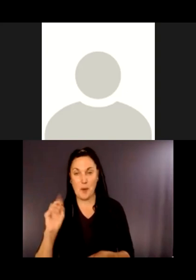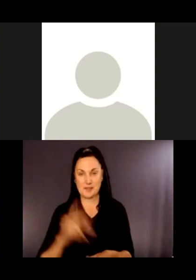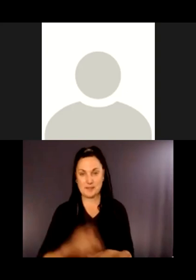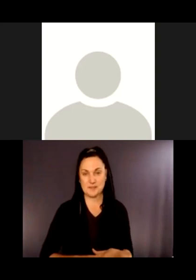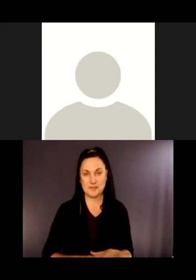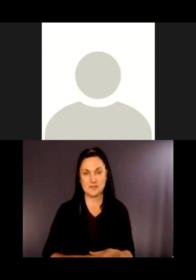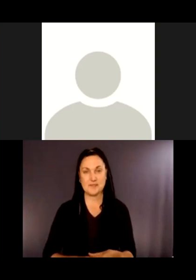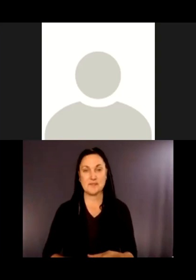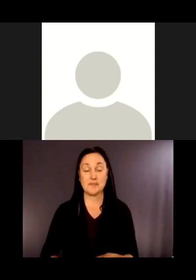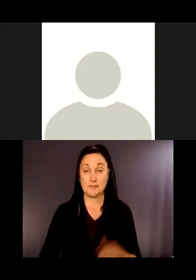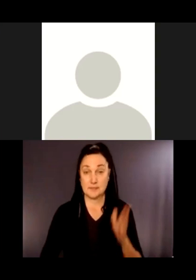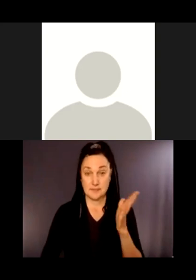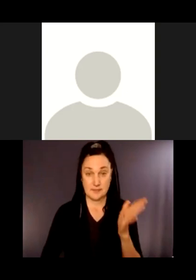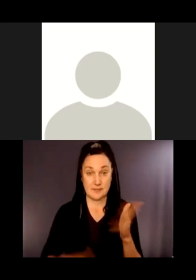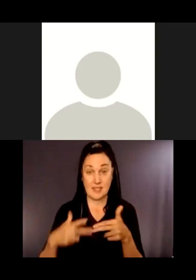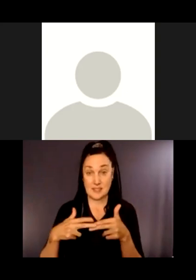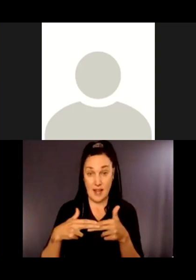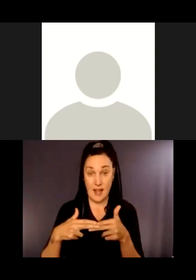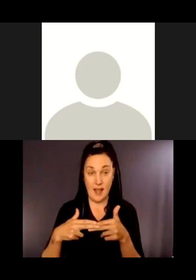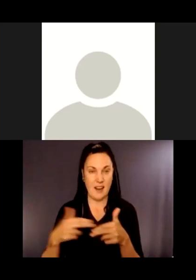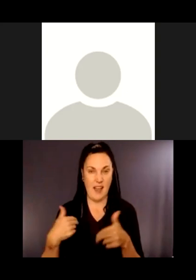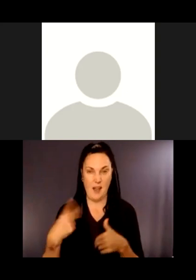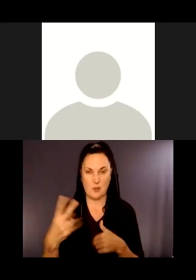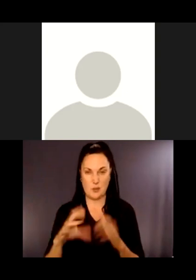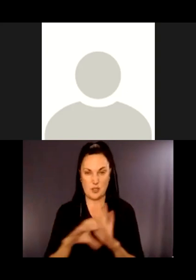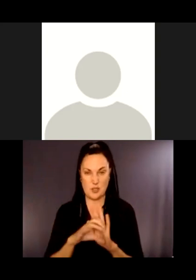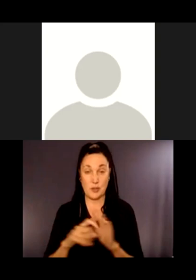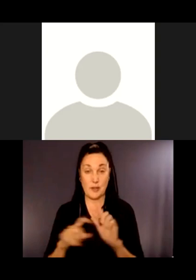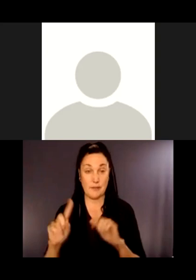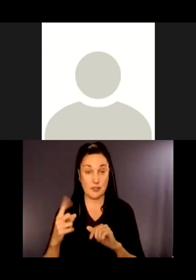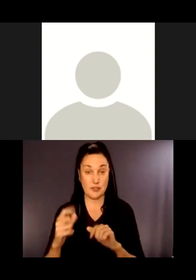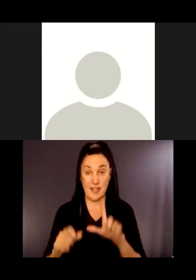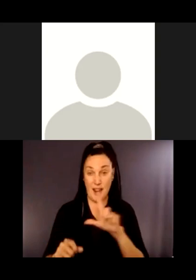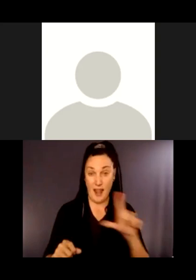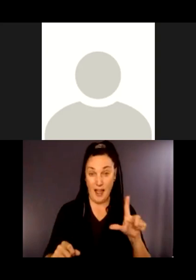So on this slide, the picture on the left is showing the current kiosk. That kiosk stands vertically.